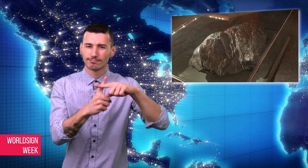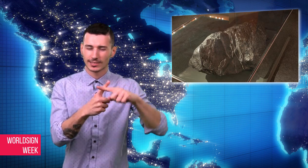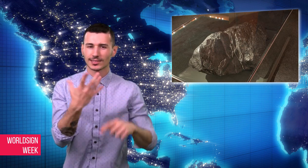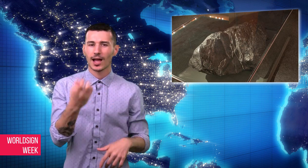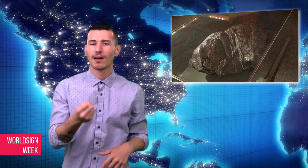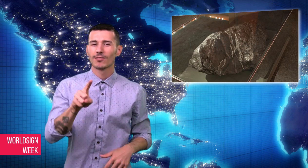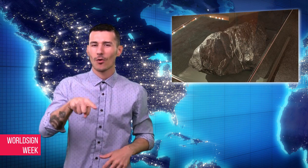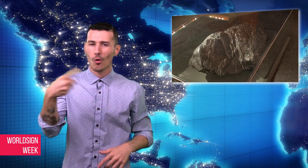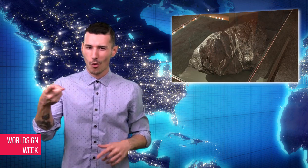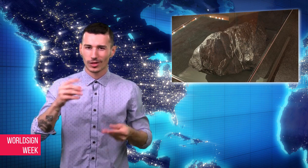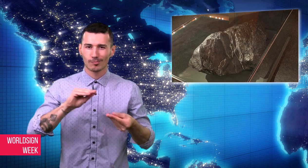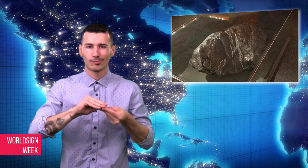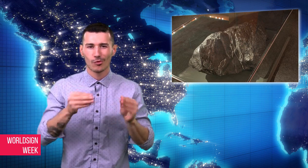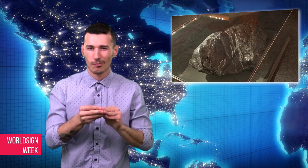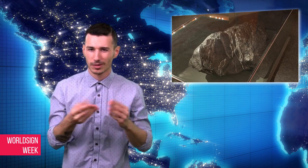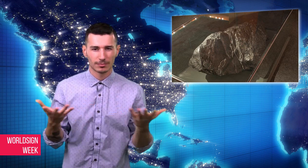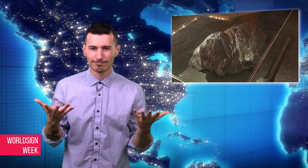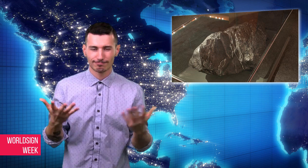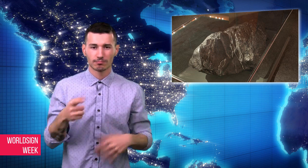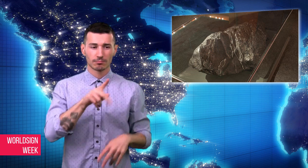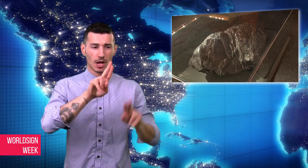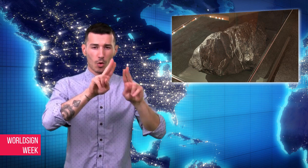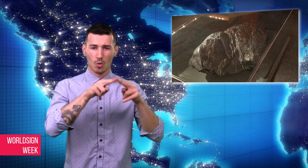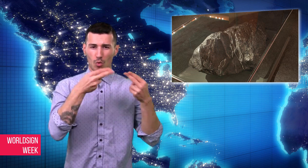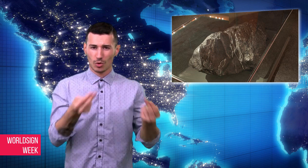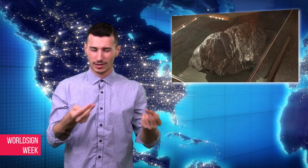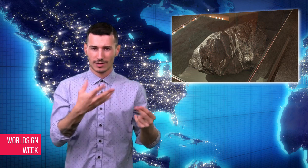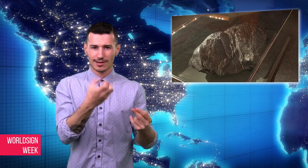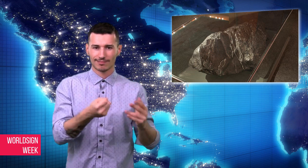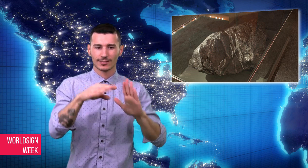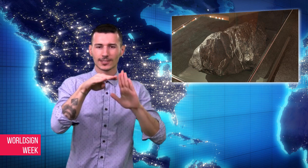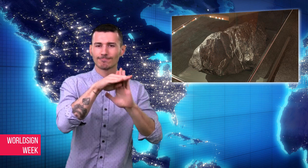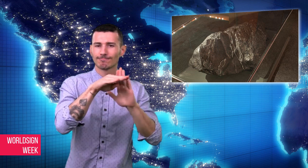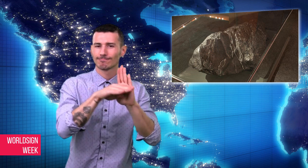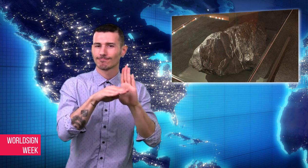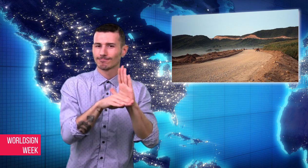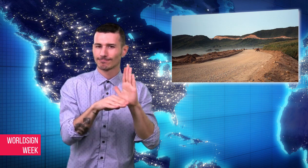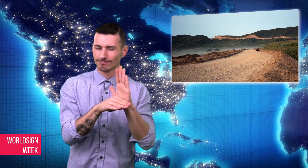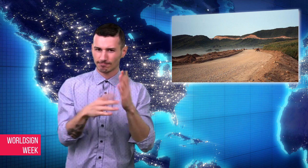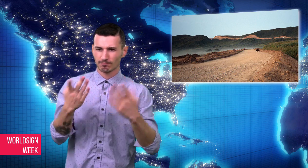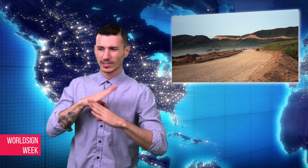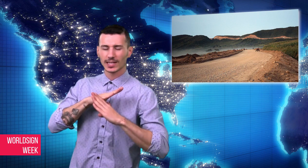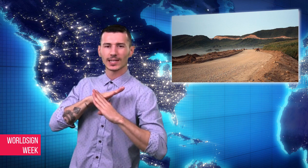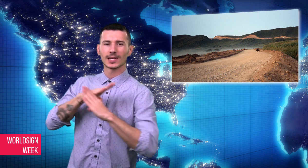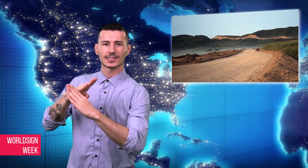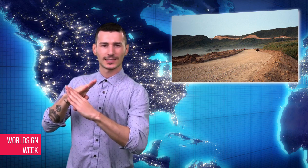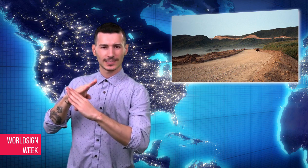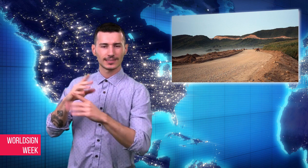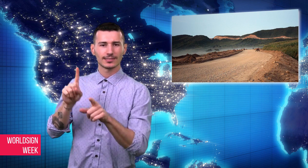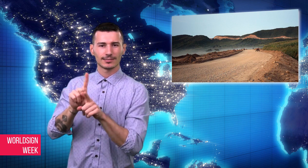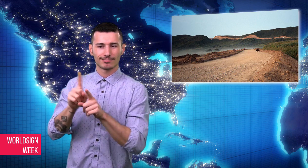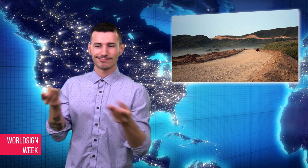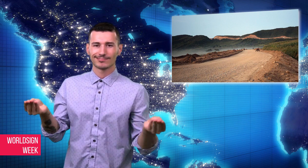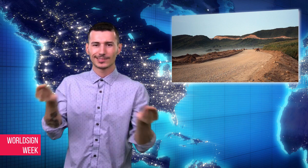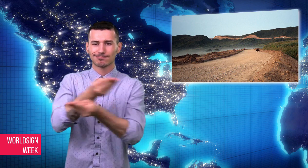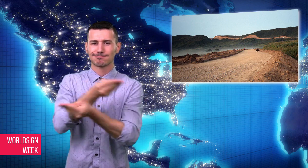Another issue is the UN’s sanctions on import and export which makes it